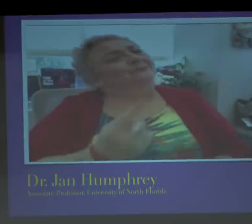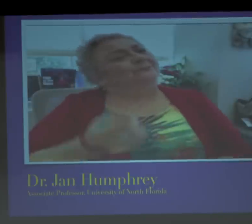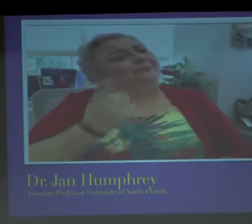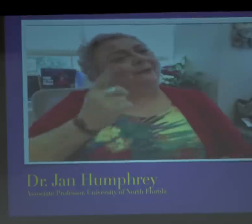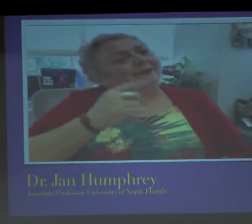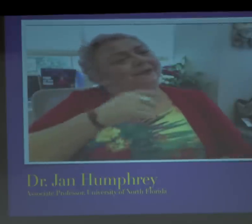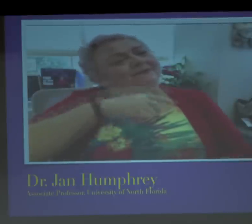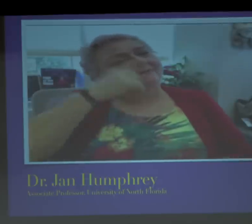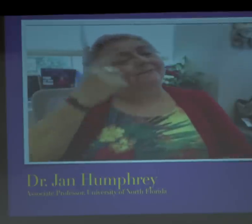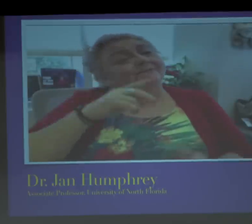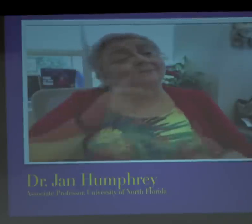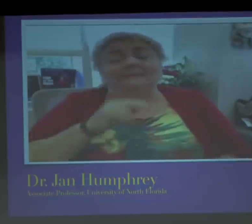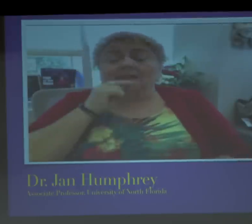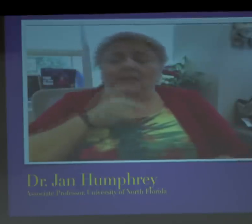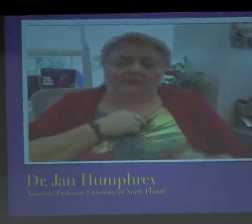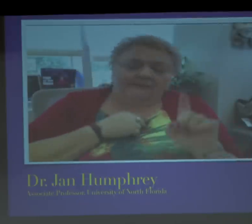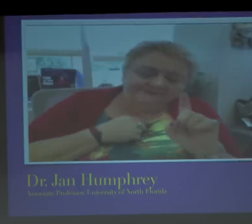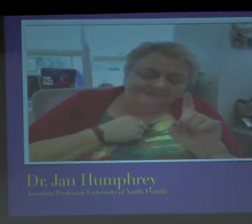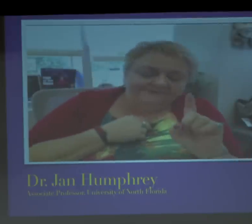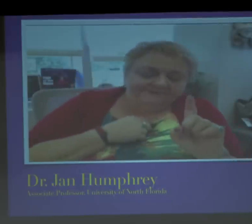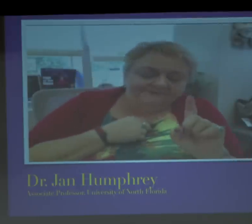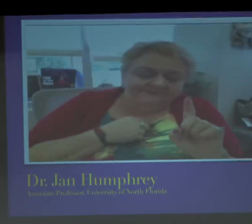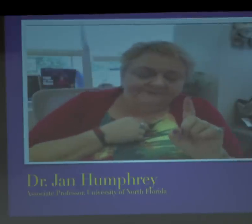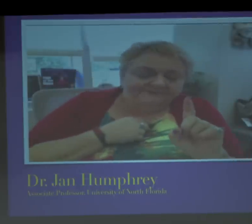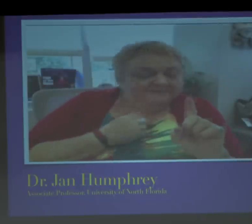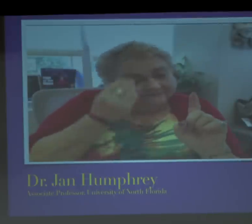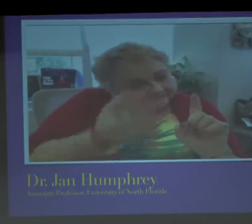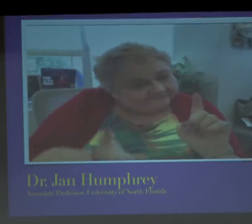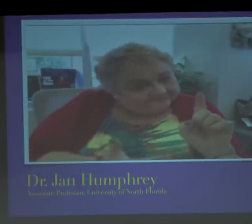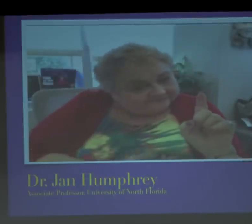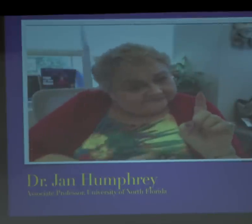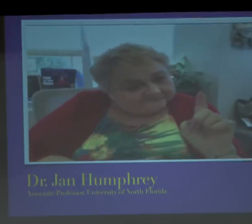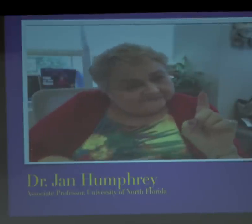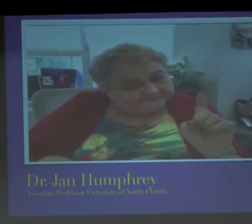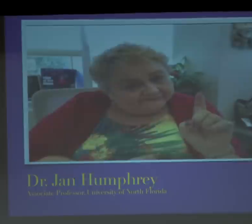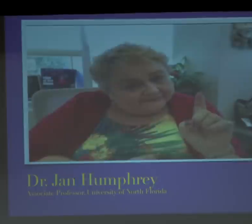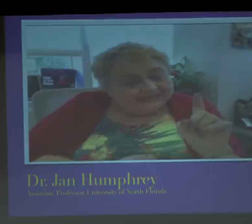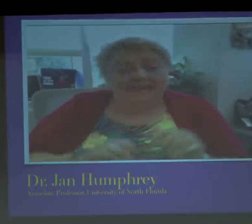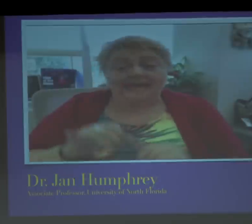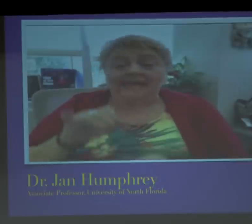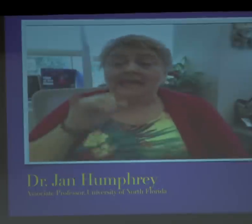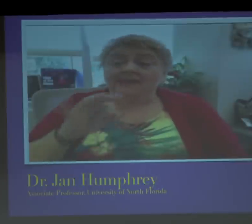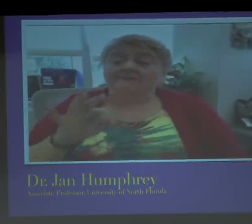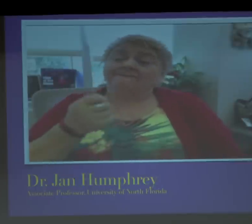"Nathie, guess what, I saw some more black people." And Nathie stopped me.